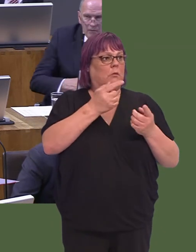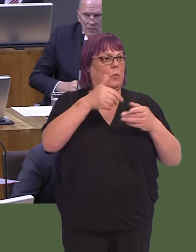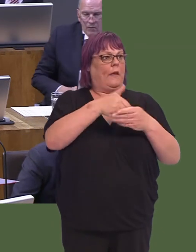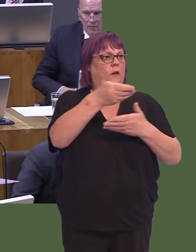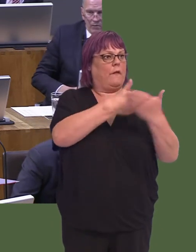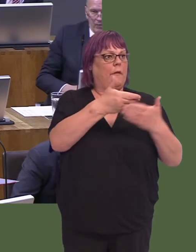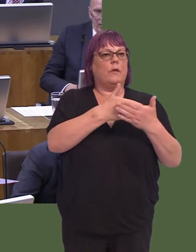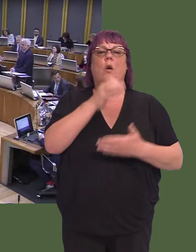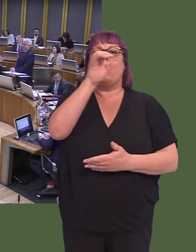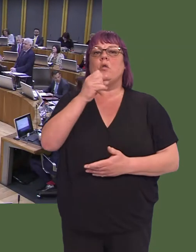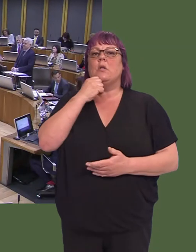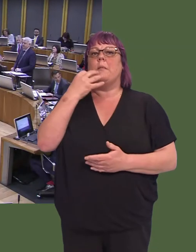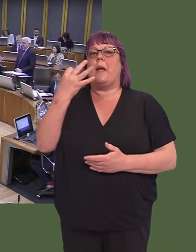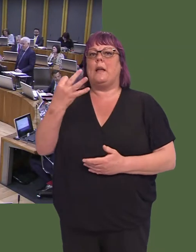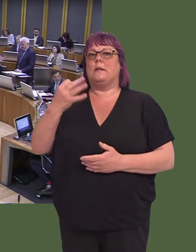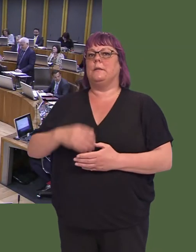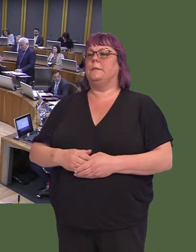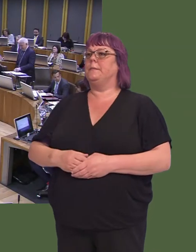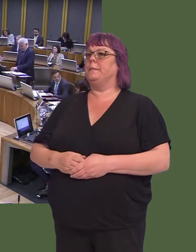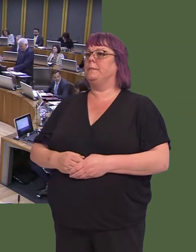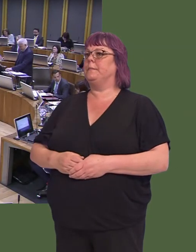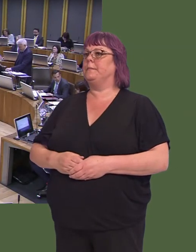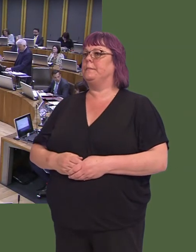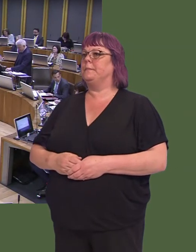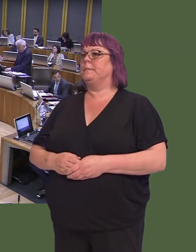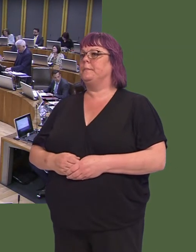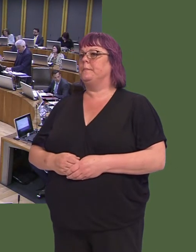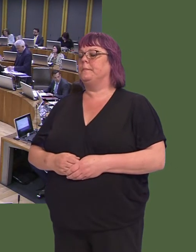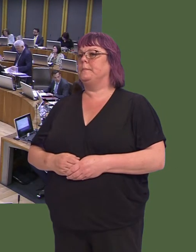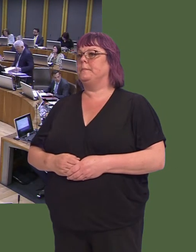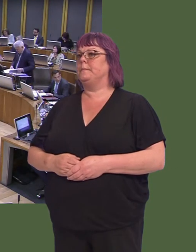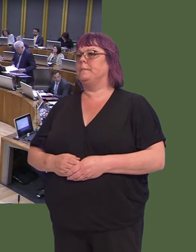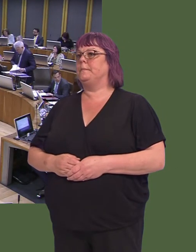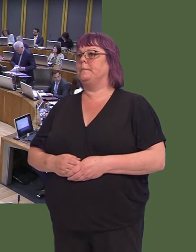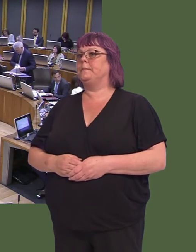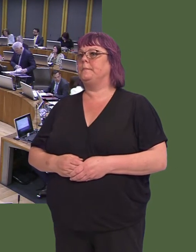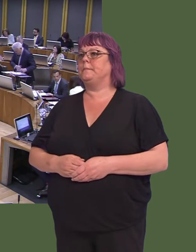consultation. Rhun ap Iorwerth AM: 8.